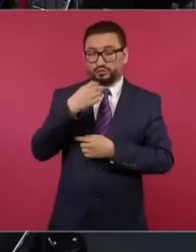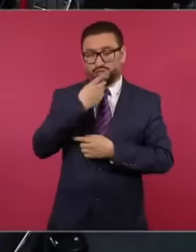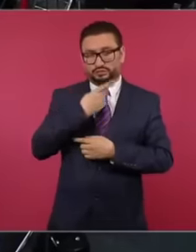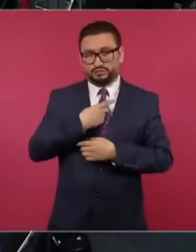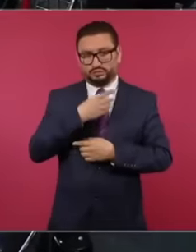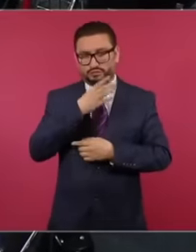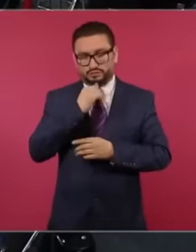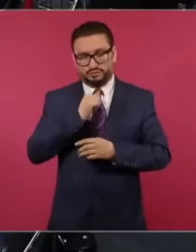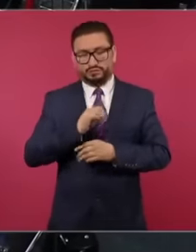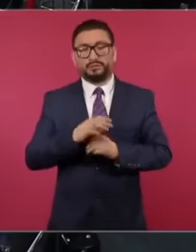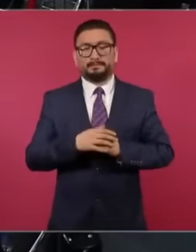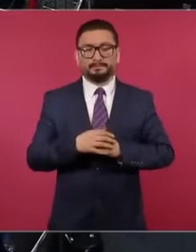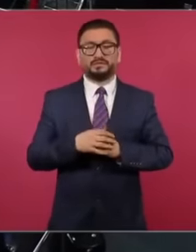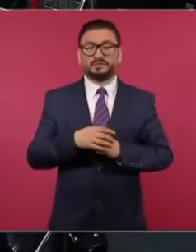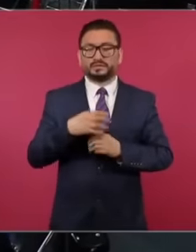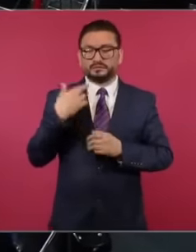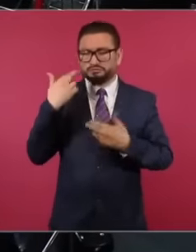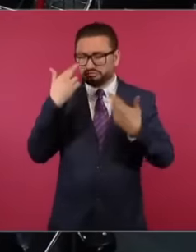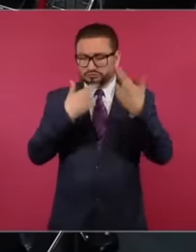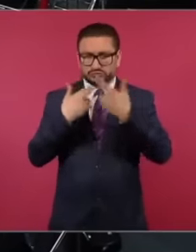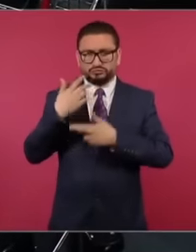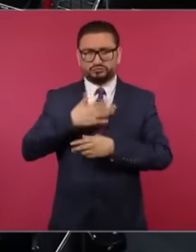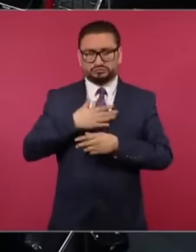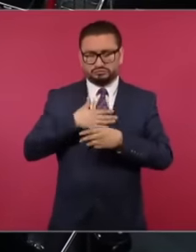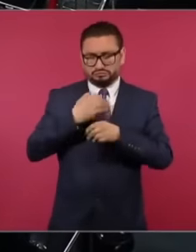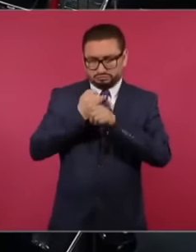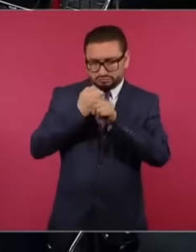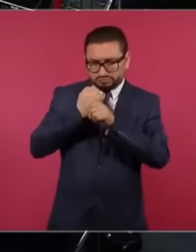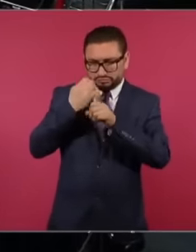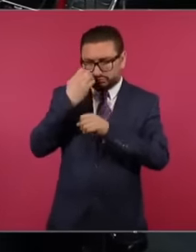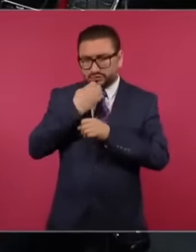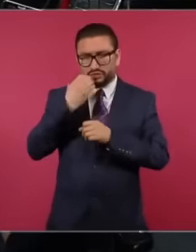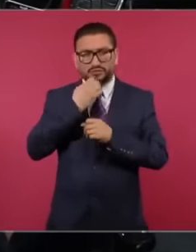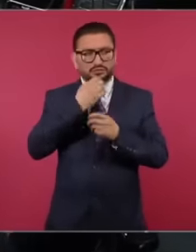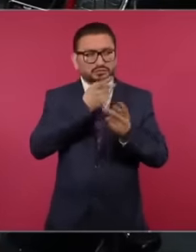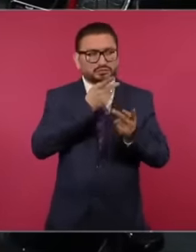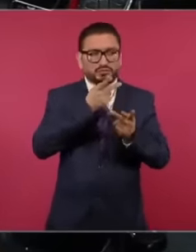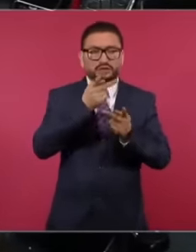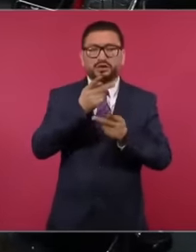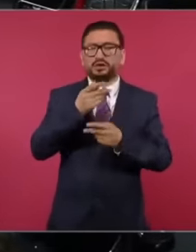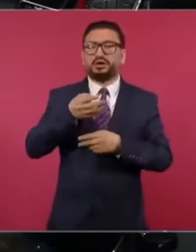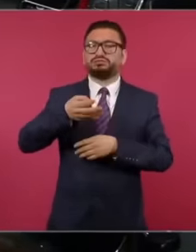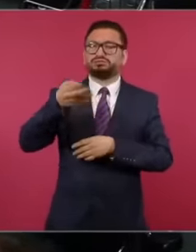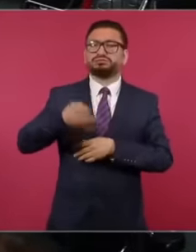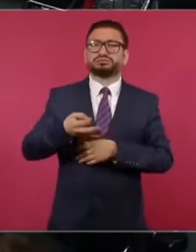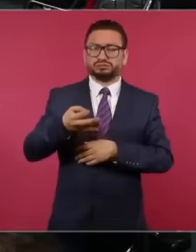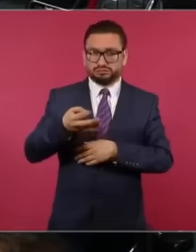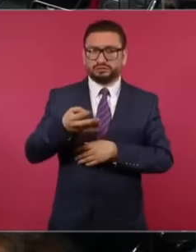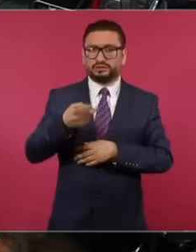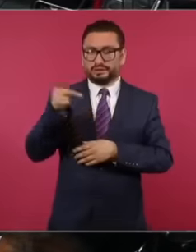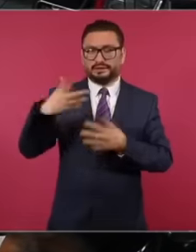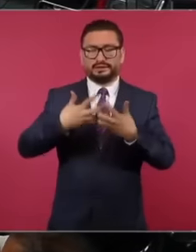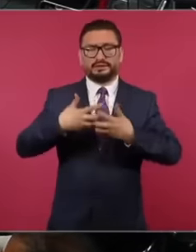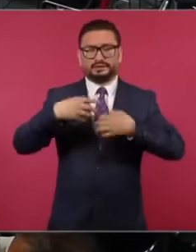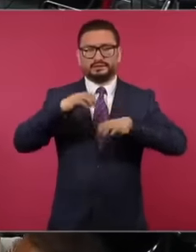they were reviewed by a server and confirmed by a server, however the company or the media outlet